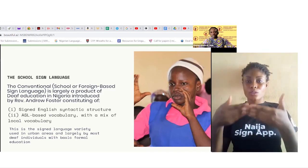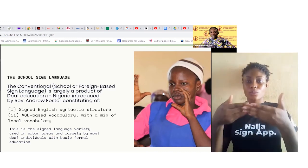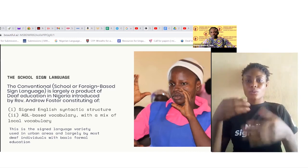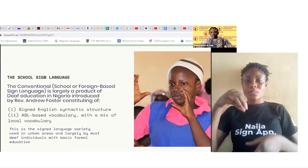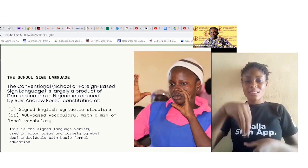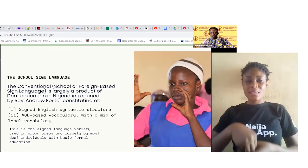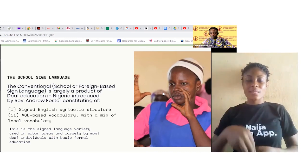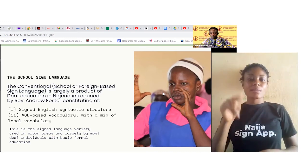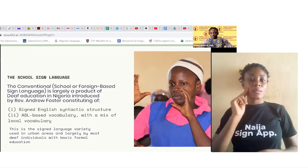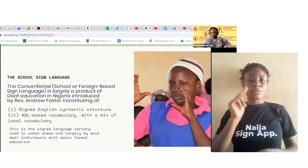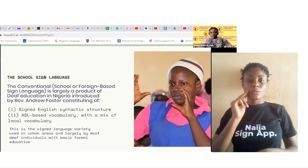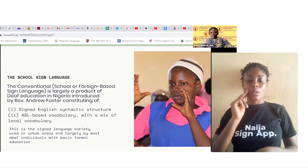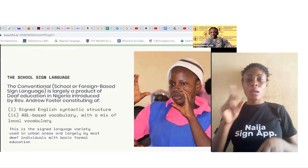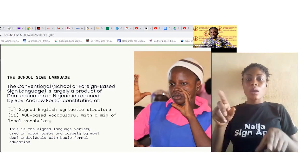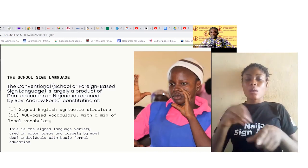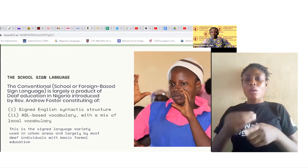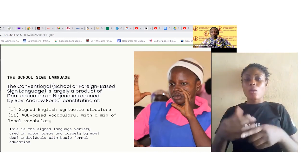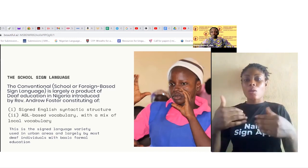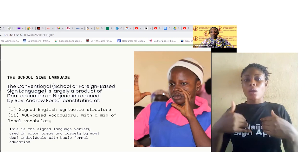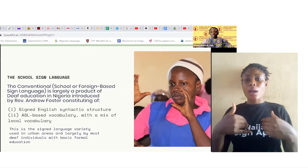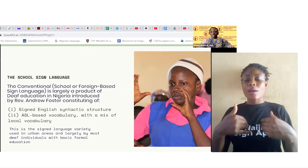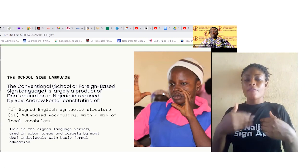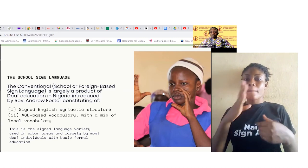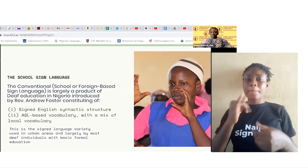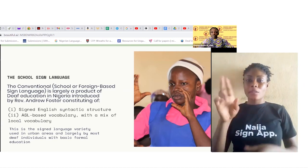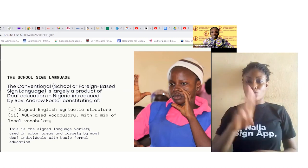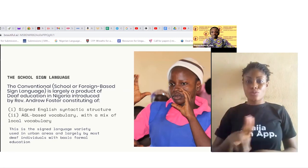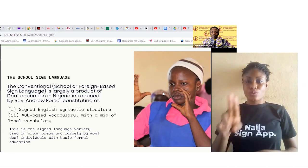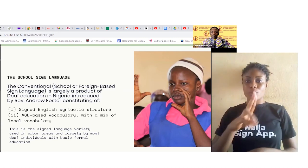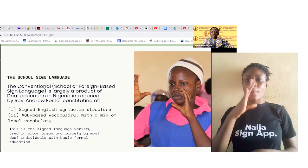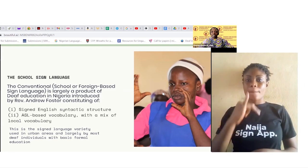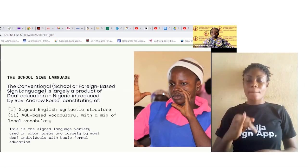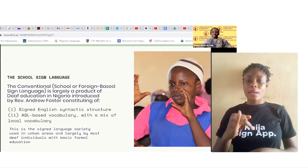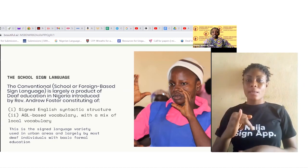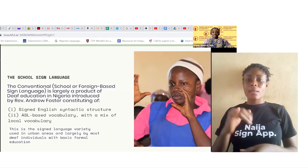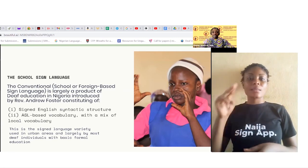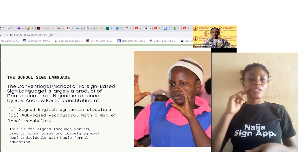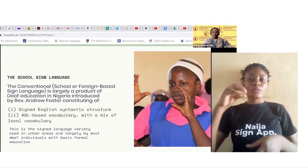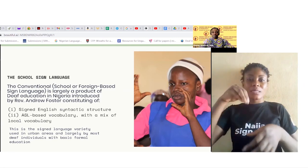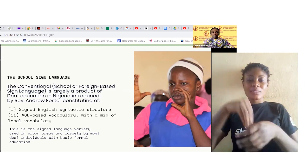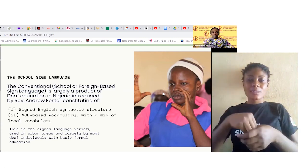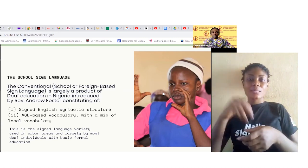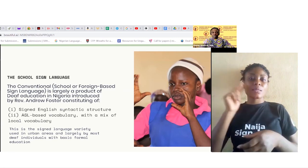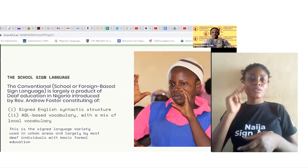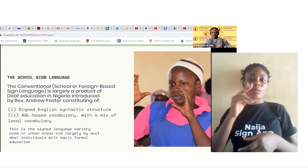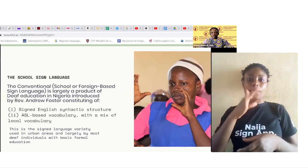Andrew Foster and these sign language varieties um constitute